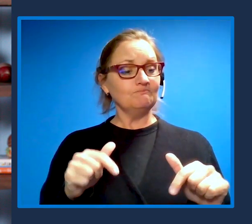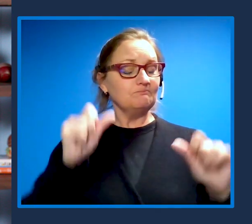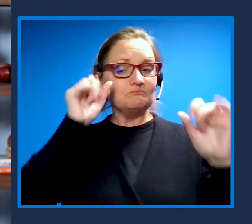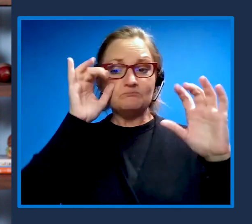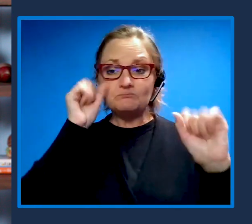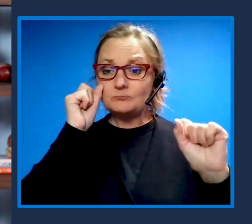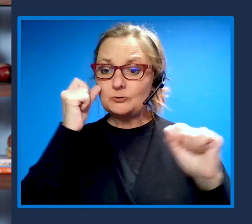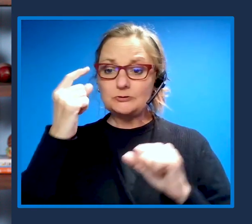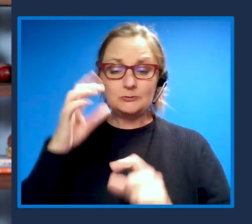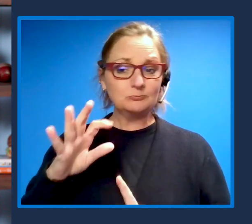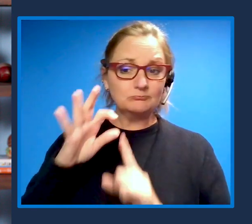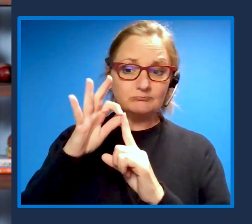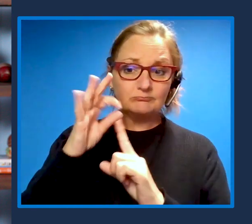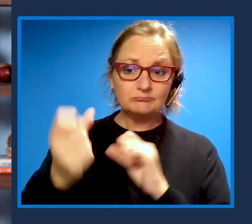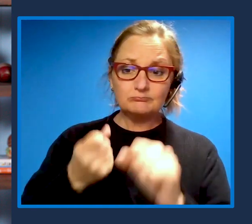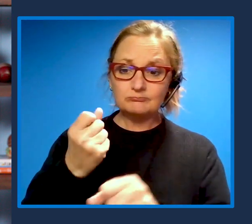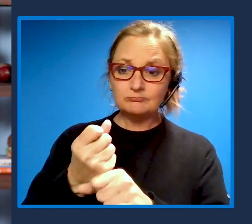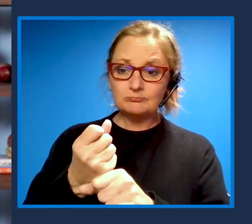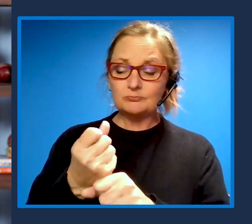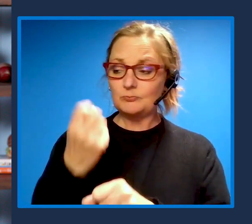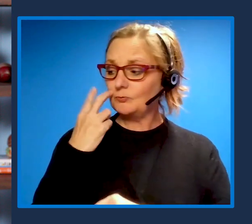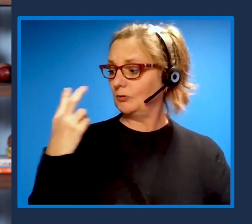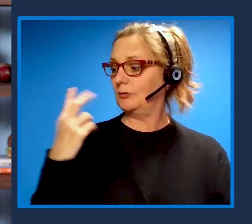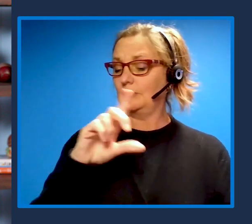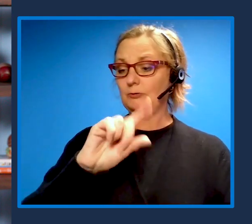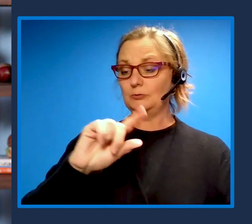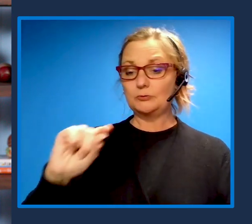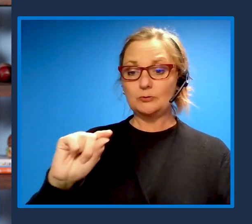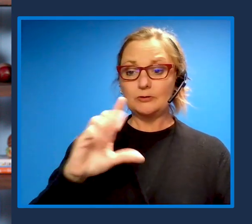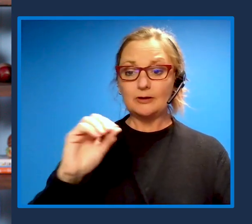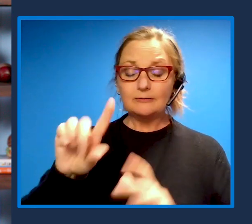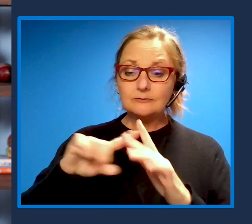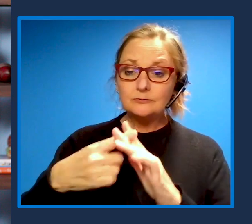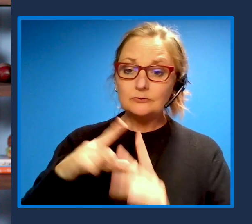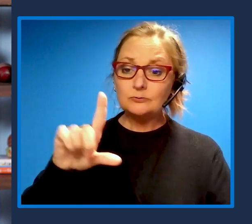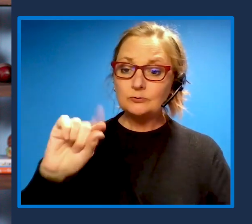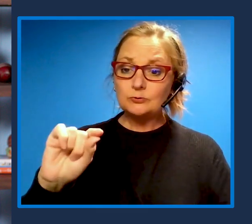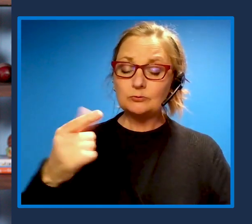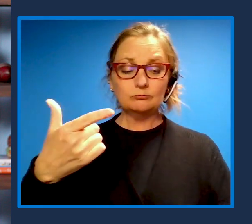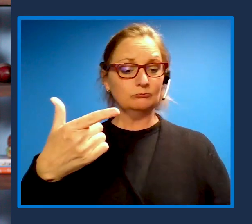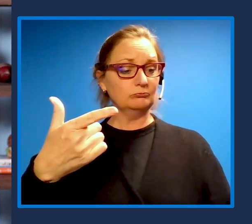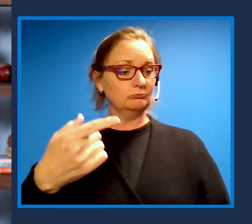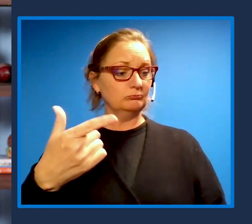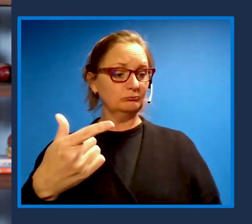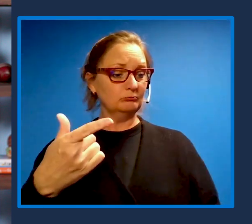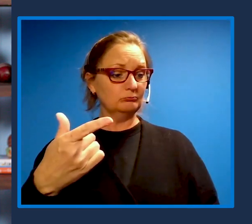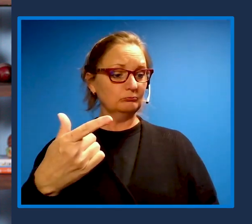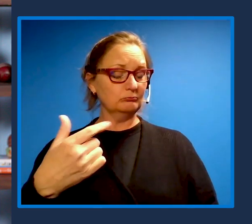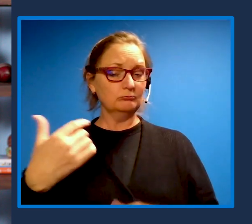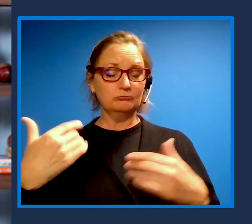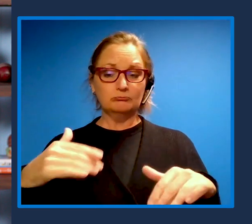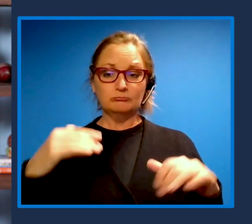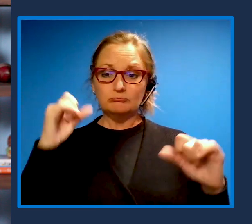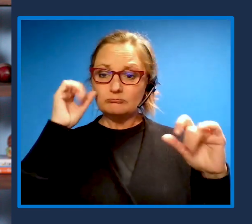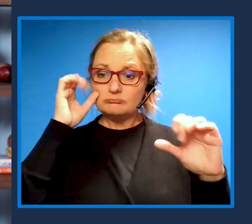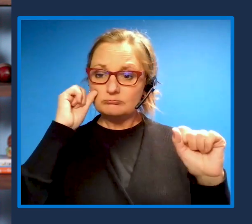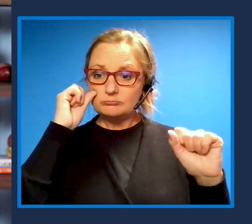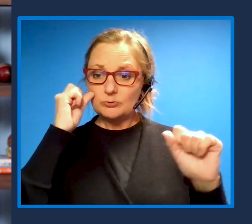If we reflect back on 2020 and the start of 2021 it's had an unprecedented impact